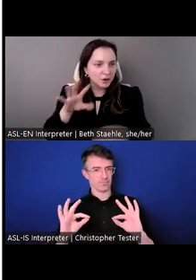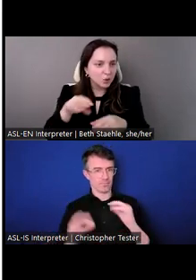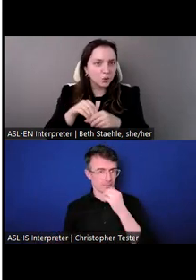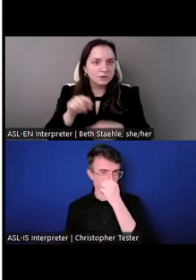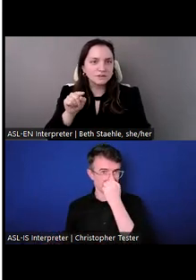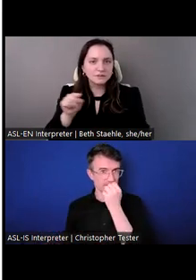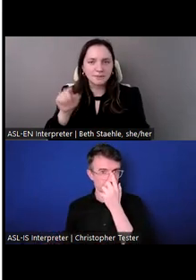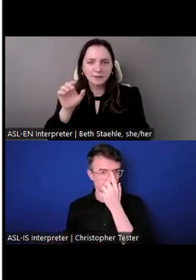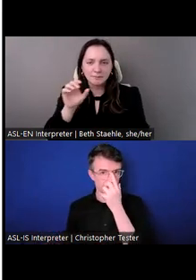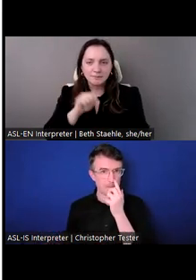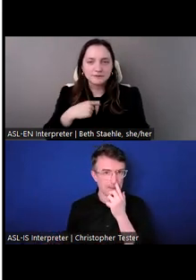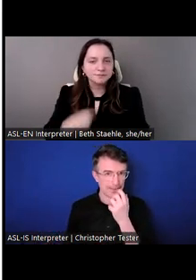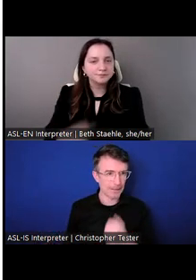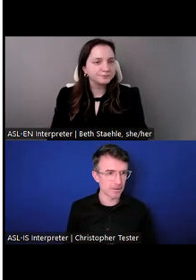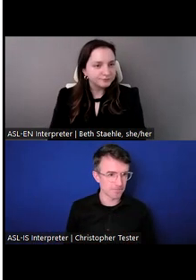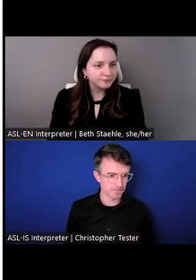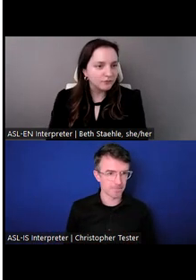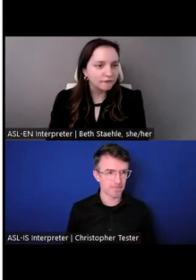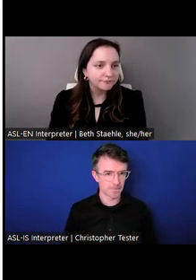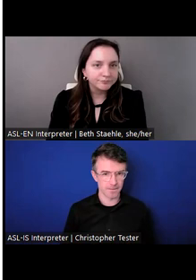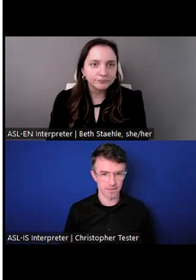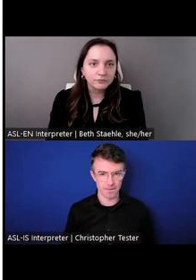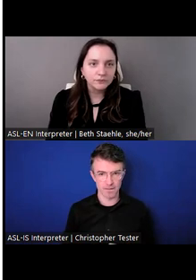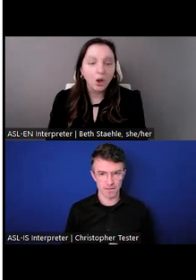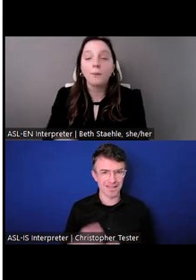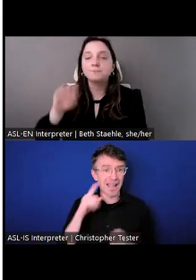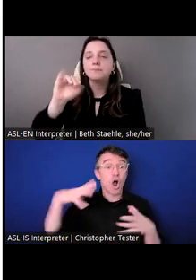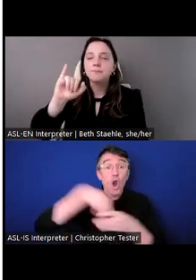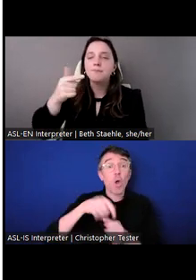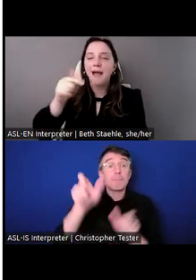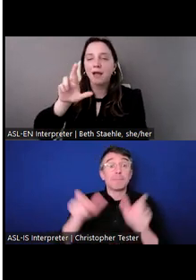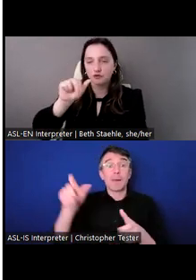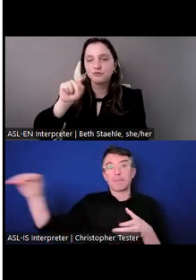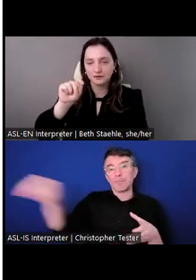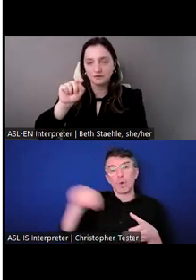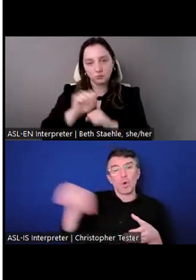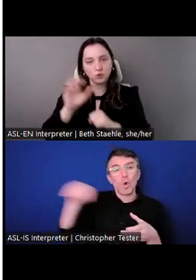I want to talk about some of the opportunities we have.